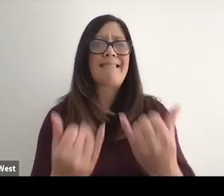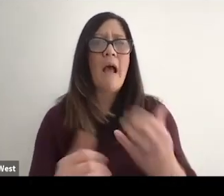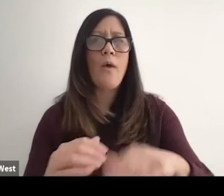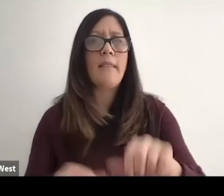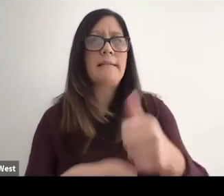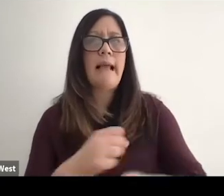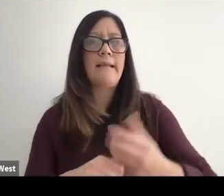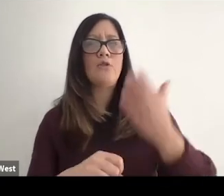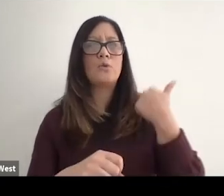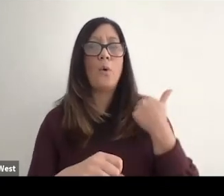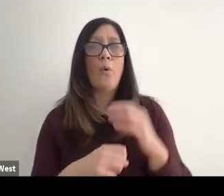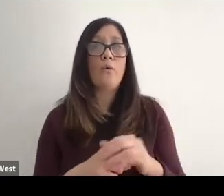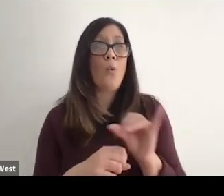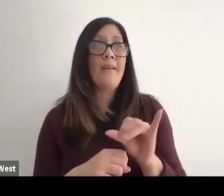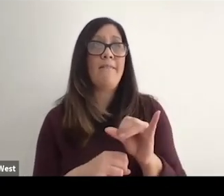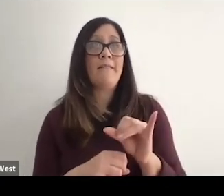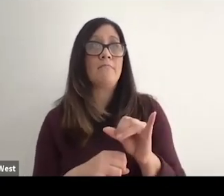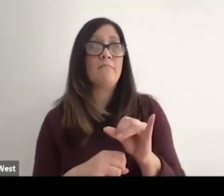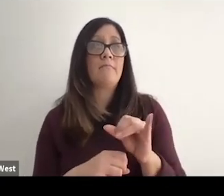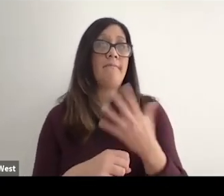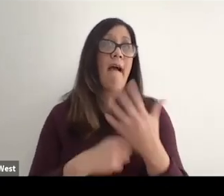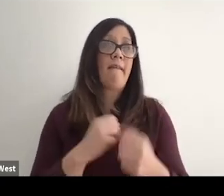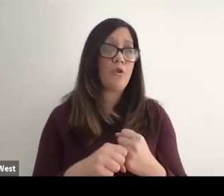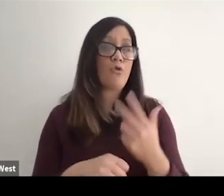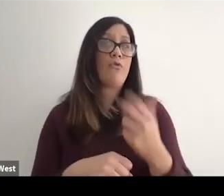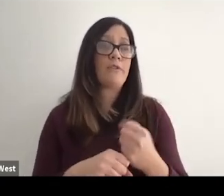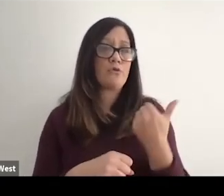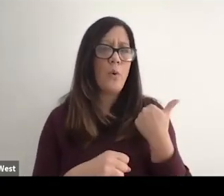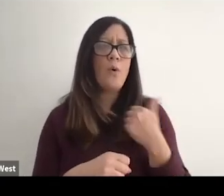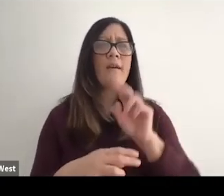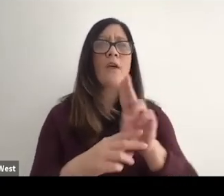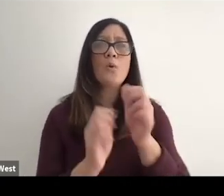or even five years ago or three years ago, are using athletes with disabilities